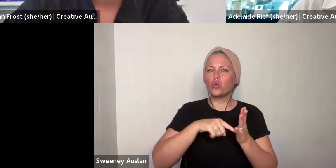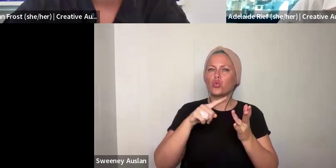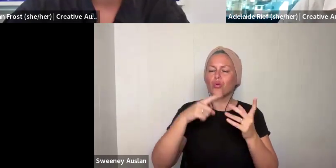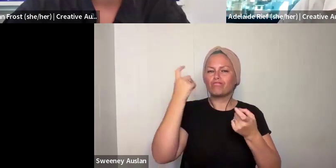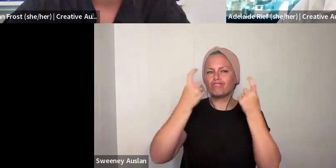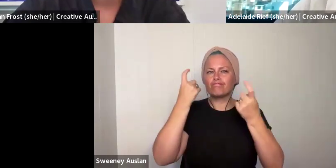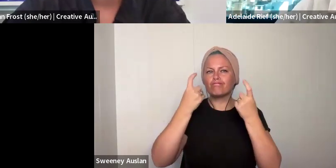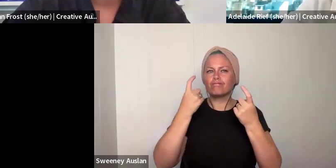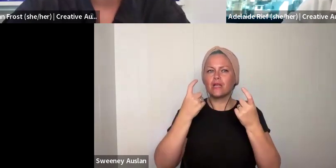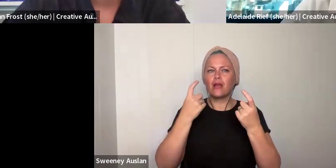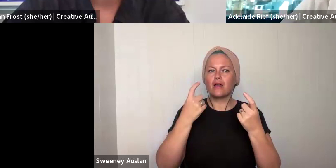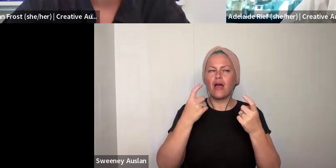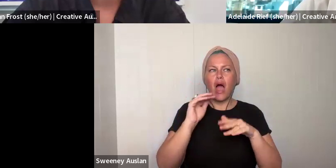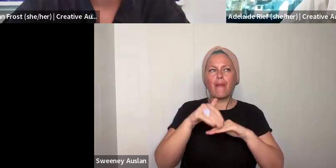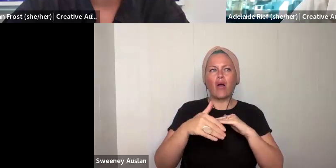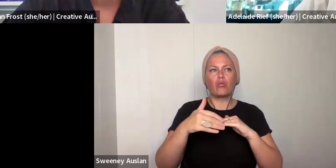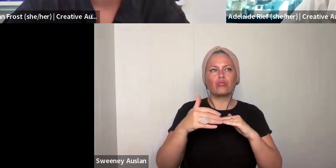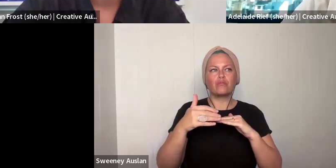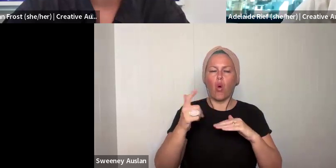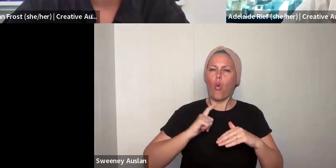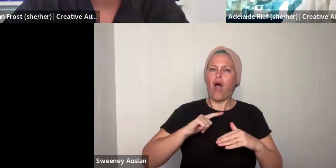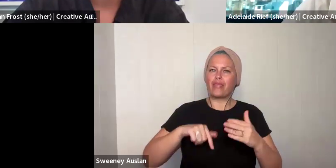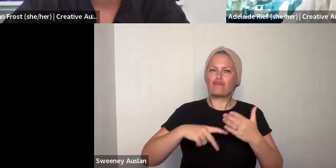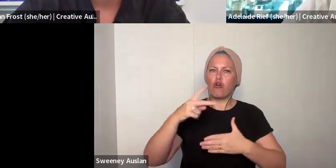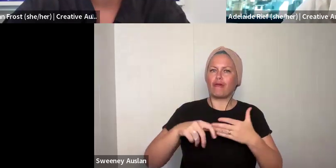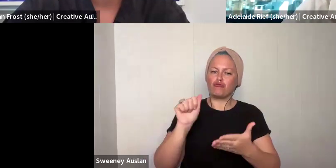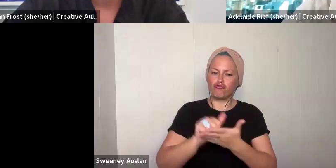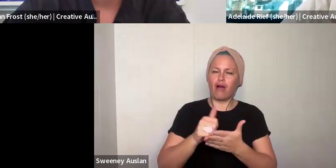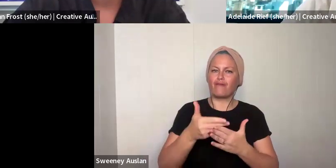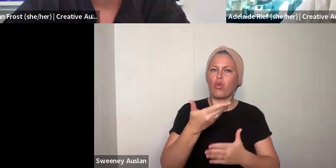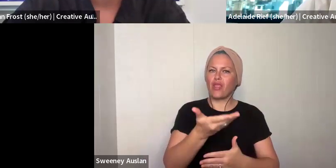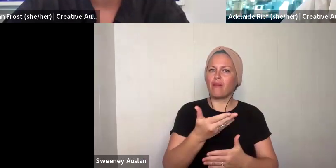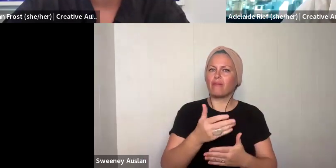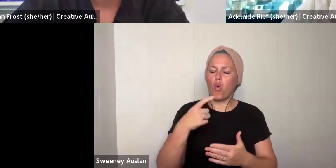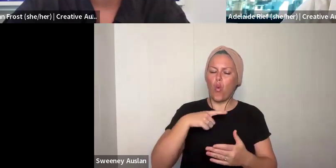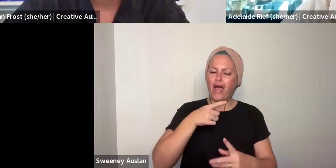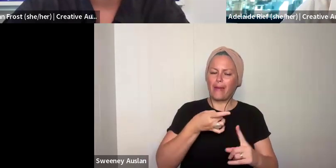are the things that we are really looking for. Because we really want people to think about